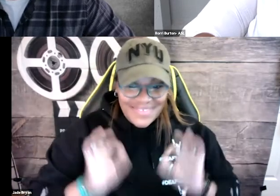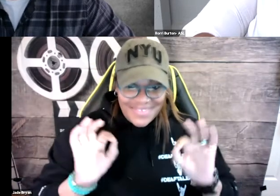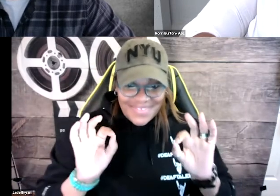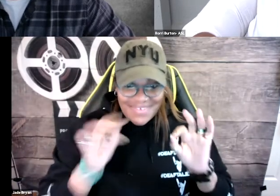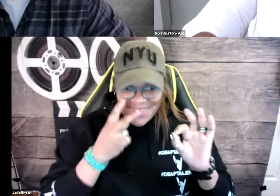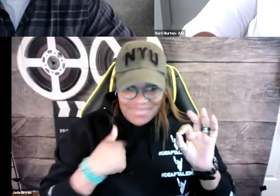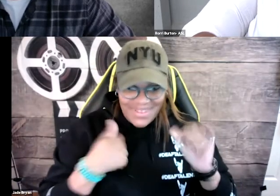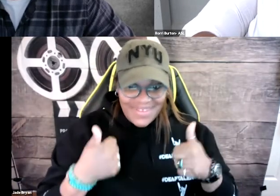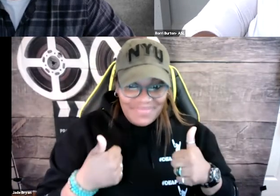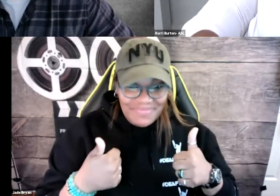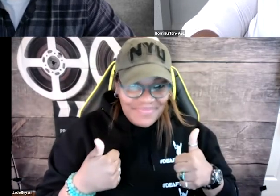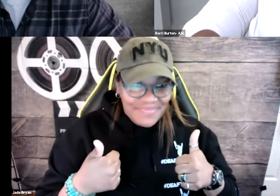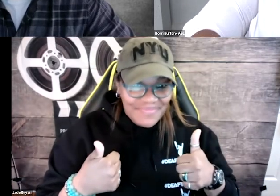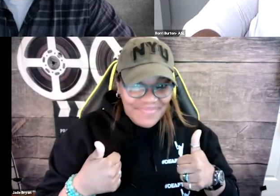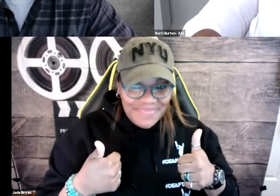I'm here. Can you guys see me?